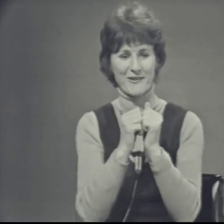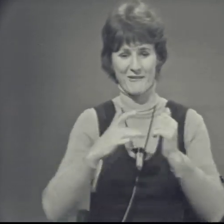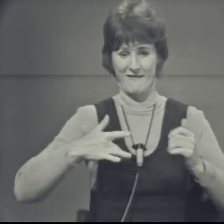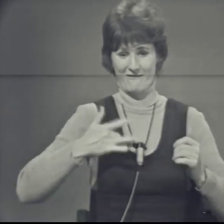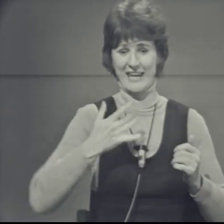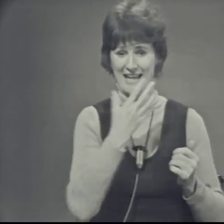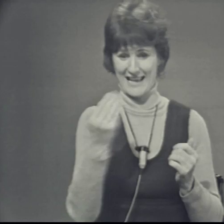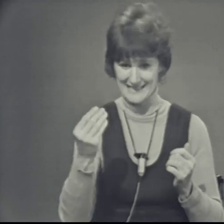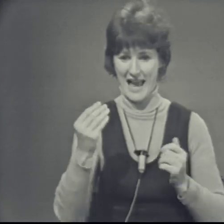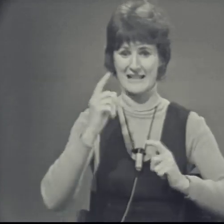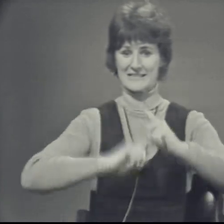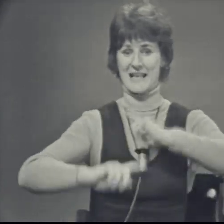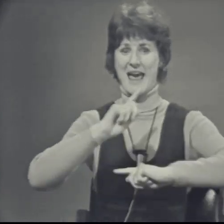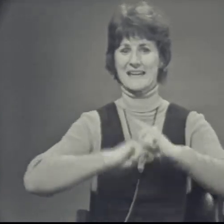feelings and signs.